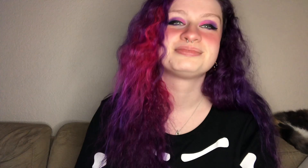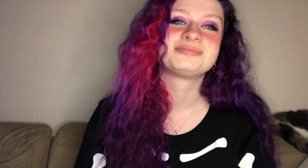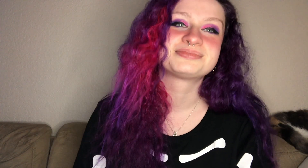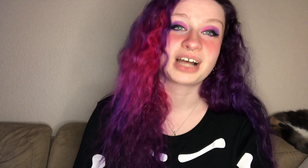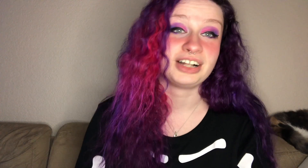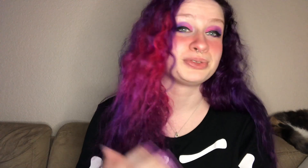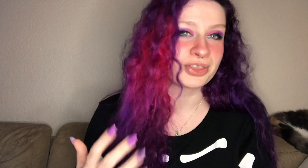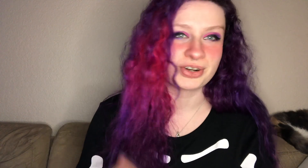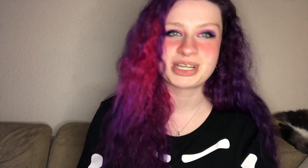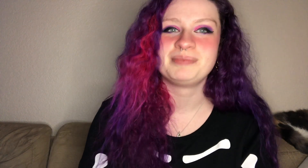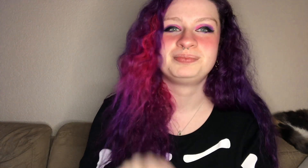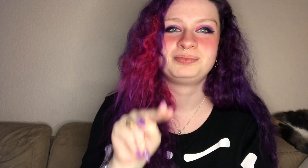i'll do it a third time